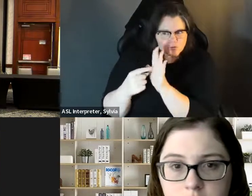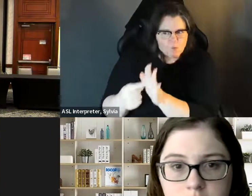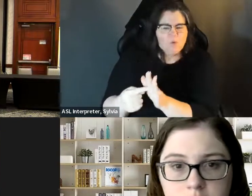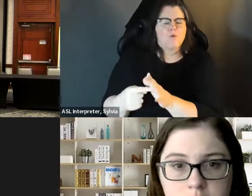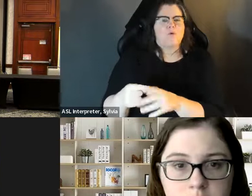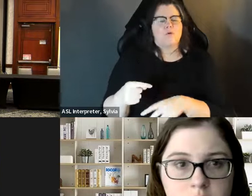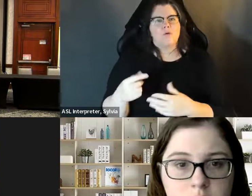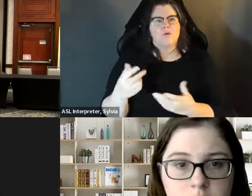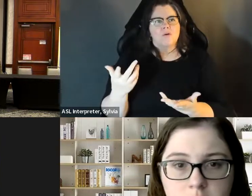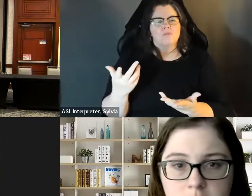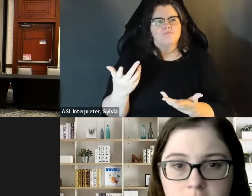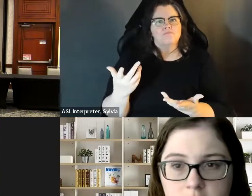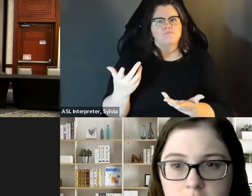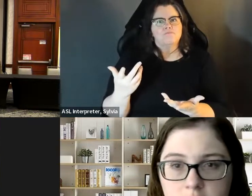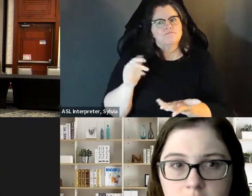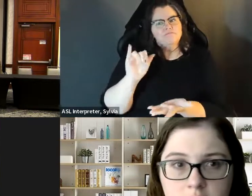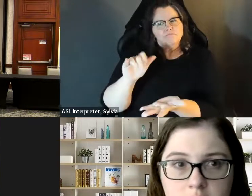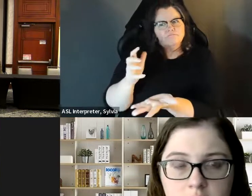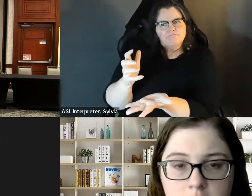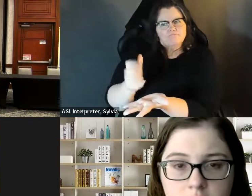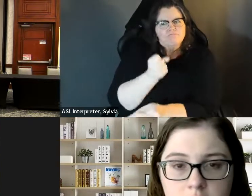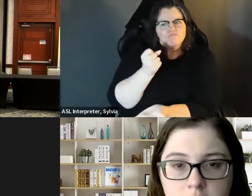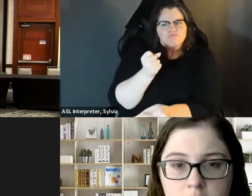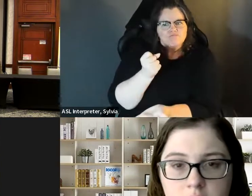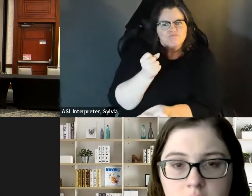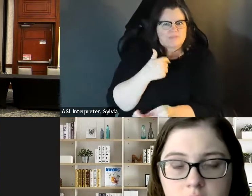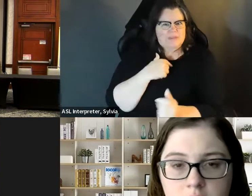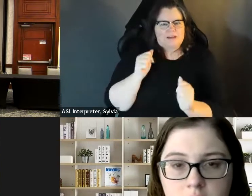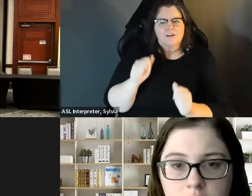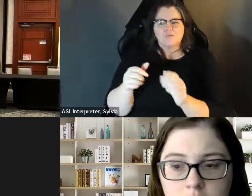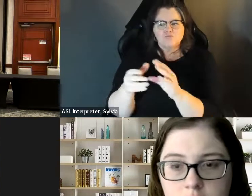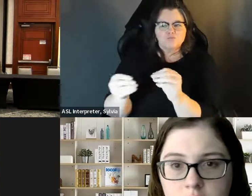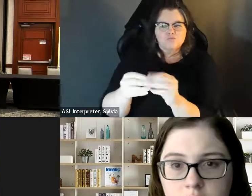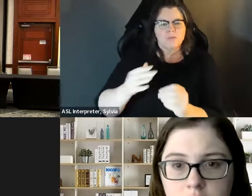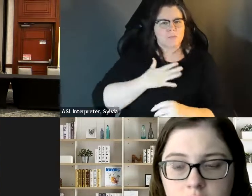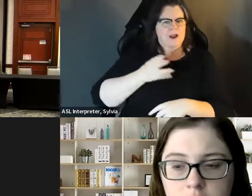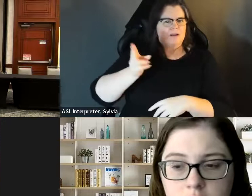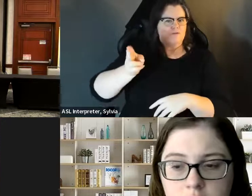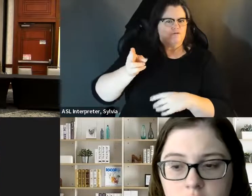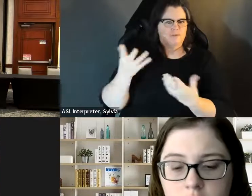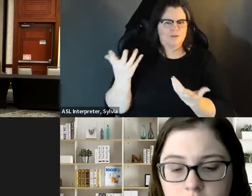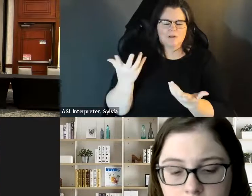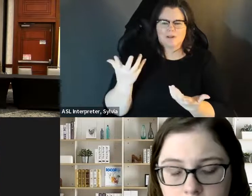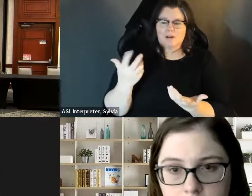And they have positive and negative feelings about that. I think again talking about the positives that we bring to, I think, is very important. The aspect that it's a teachable moment So here is a great time to have that teachable moment I think it's another aspect. to have that teachable moment. I think it's another aspect to To basically talk about your history, and what are the things that you've overcome?